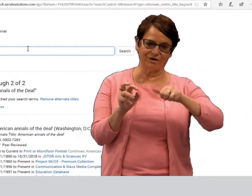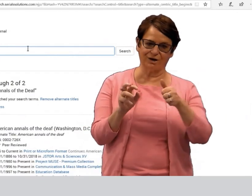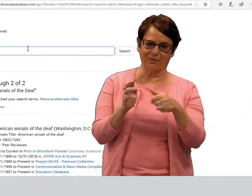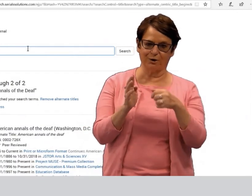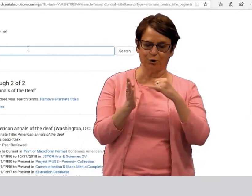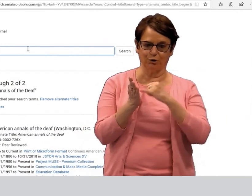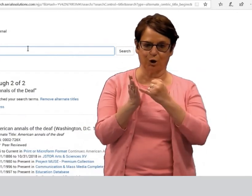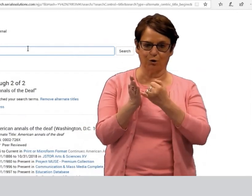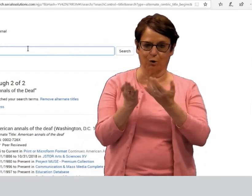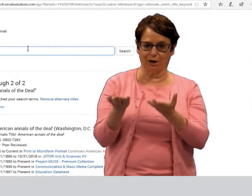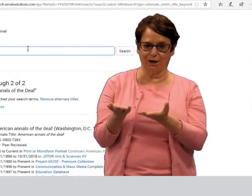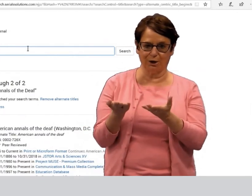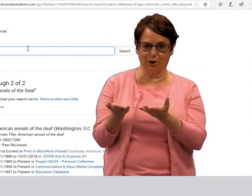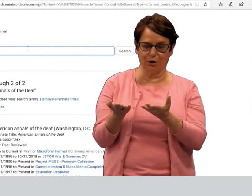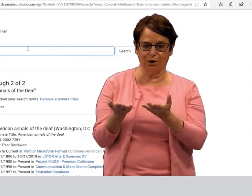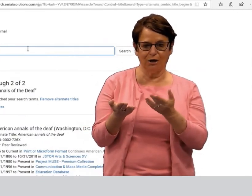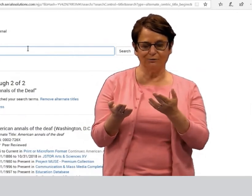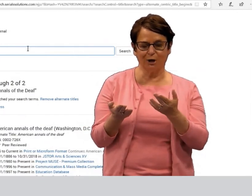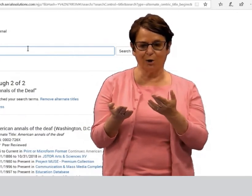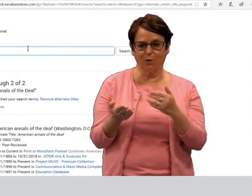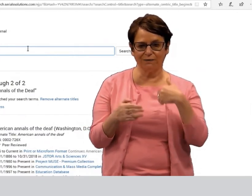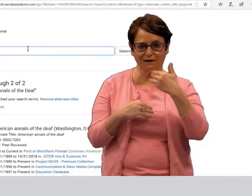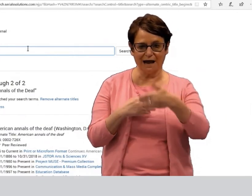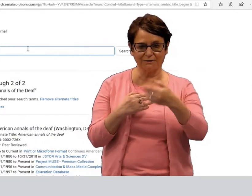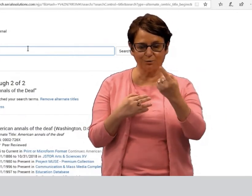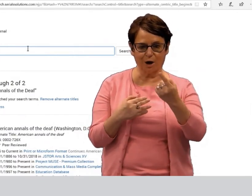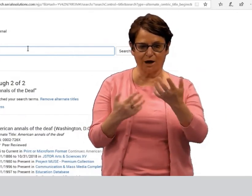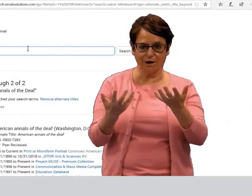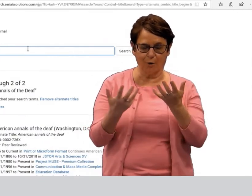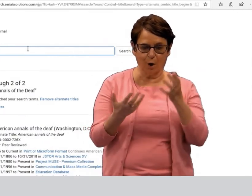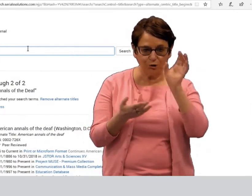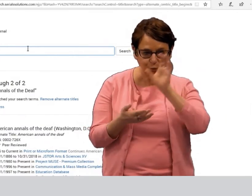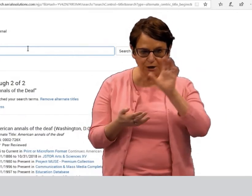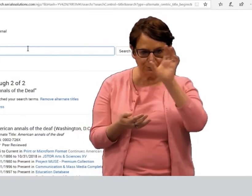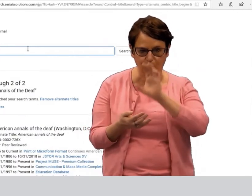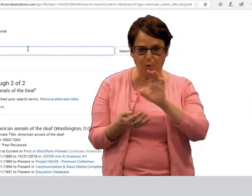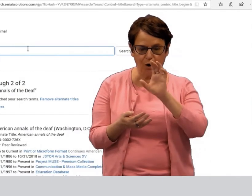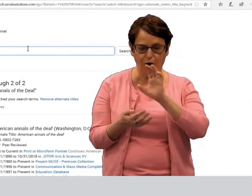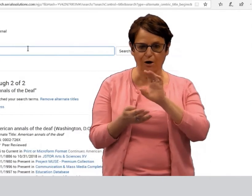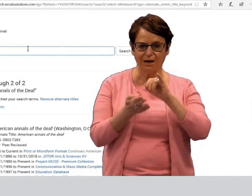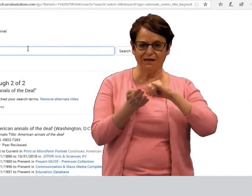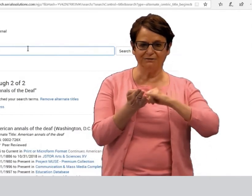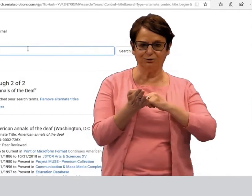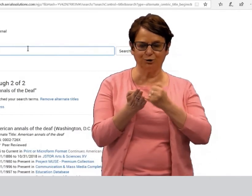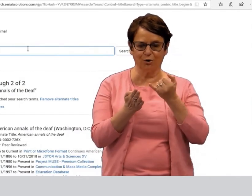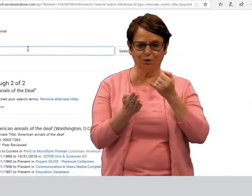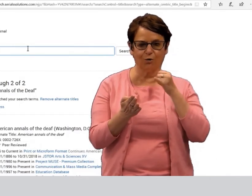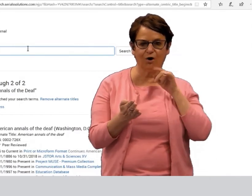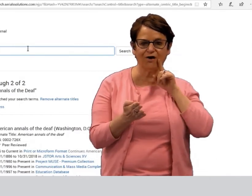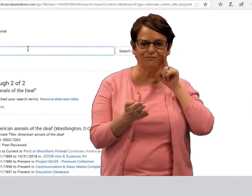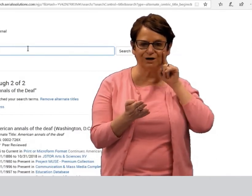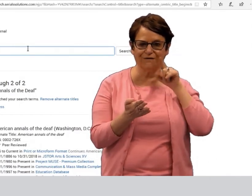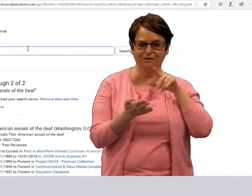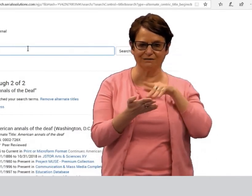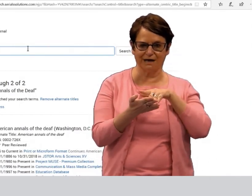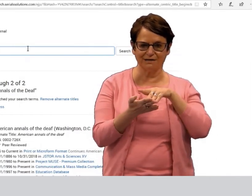I can type in the title of another journal here. The next title I want to look for